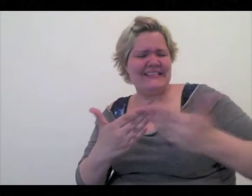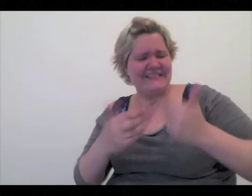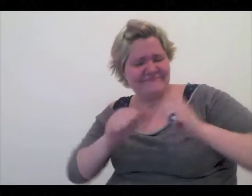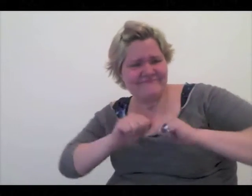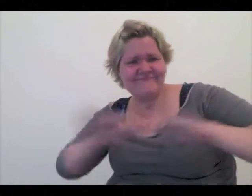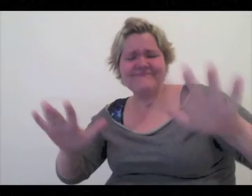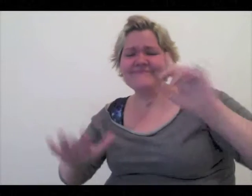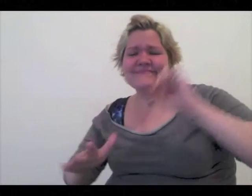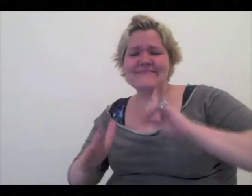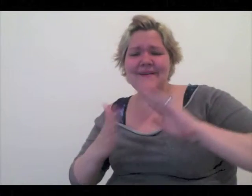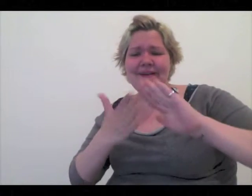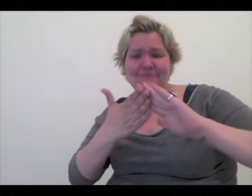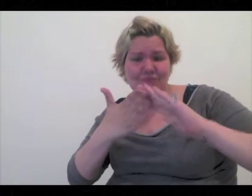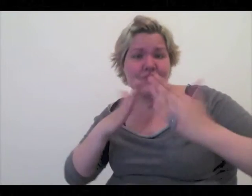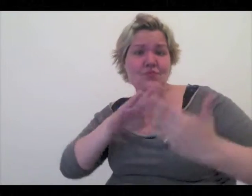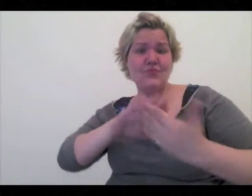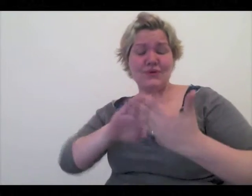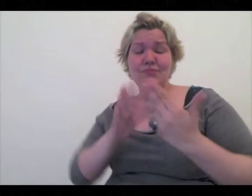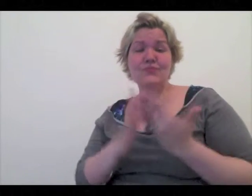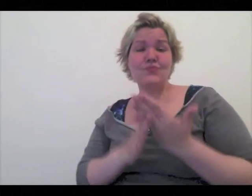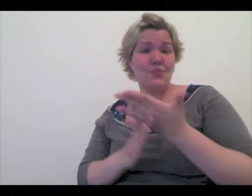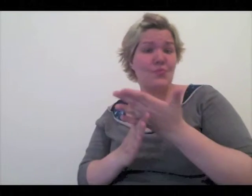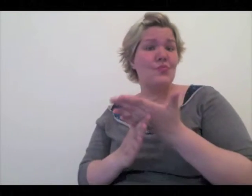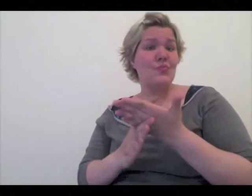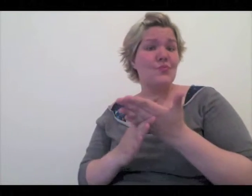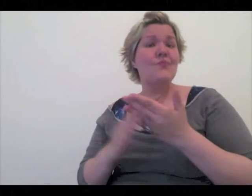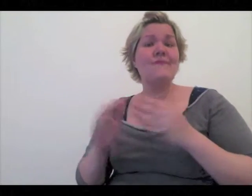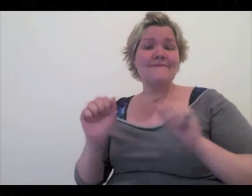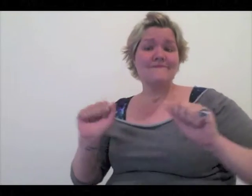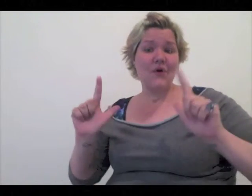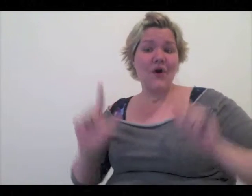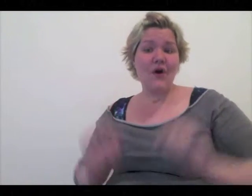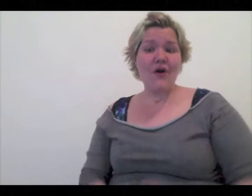There’s so much potential of information becoming more accessible and circulated among the Deaf community through the means of vlogging.